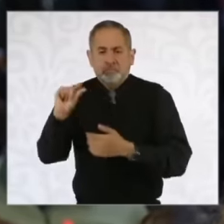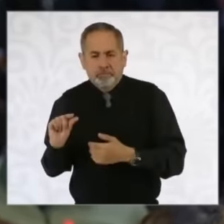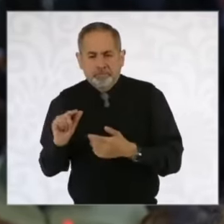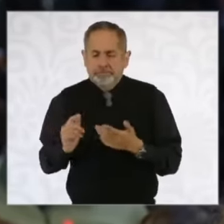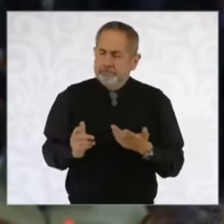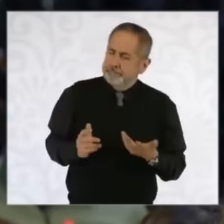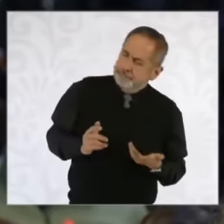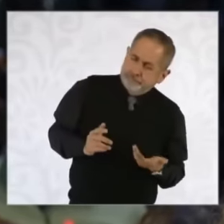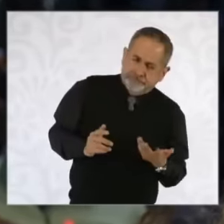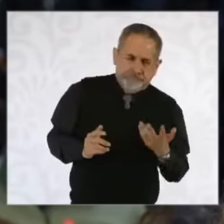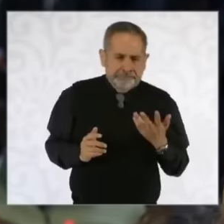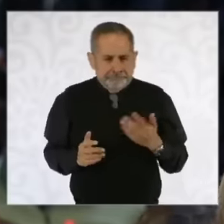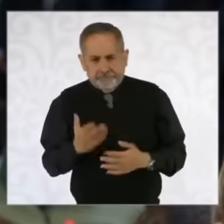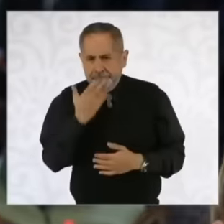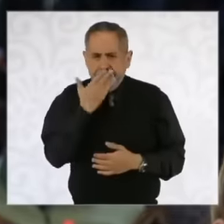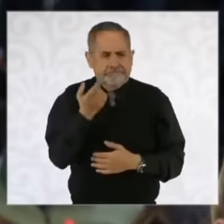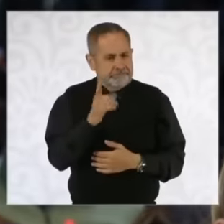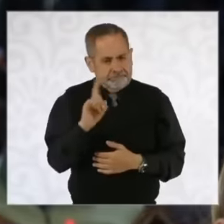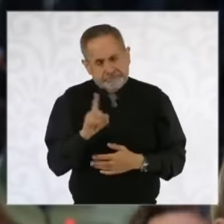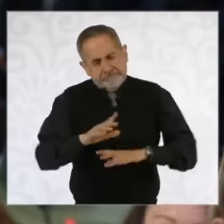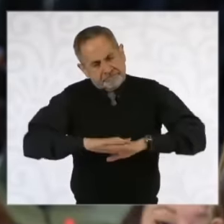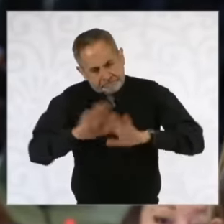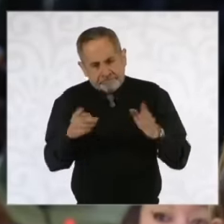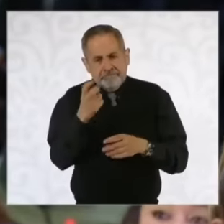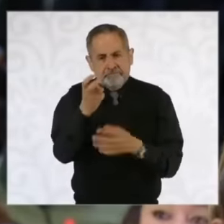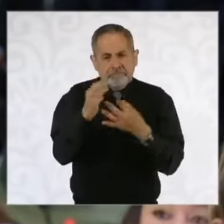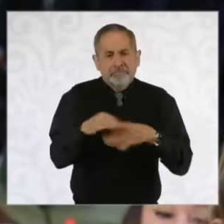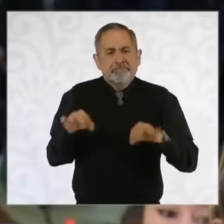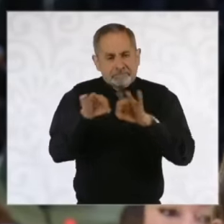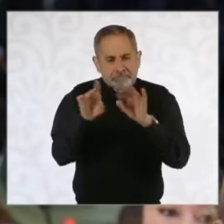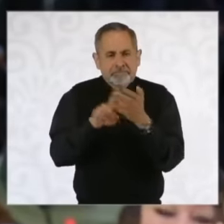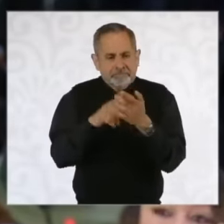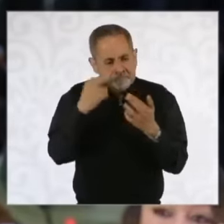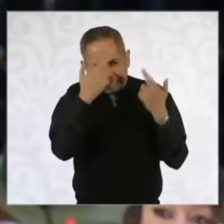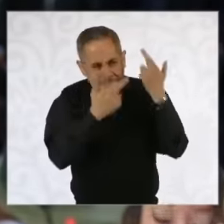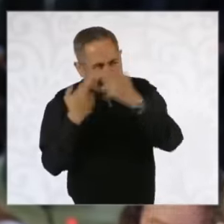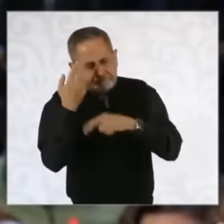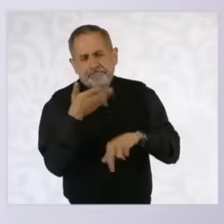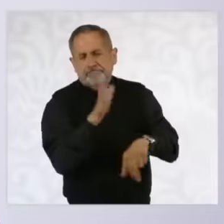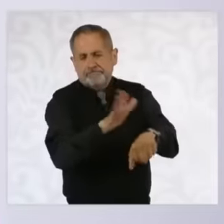that is not correct. So it is important that a review be carried out. and a call for attention in that